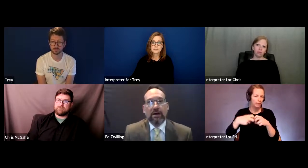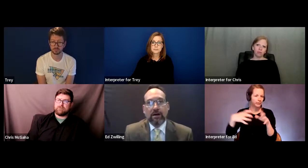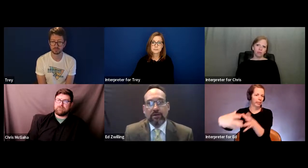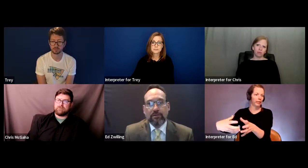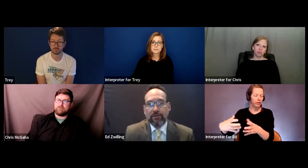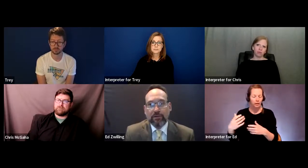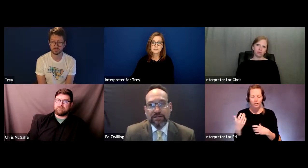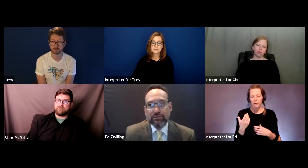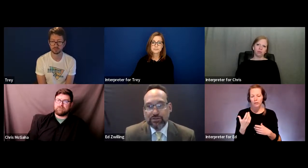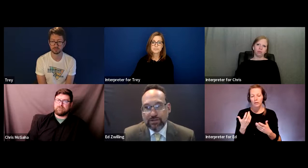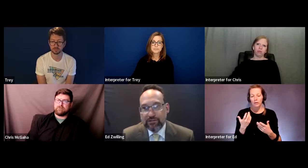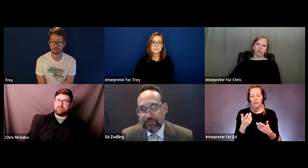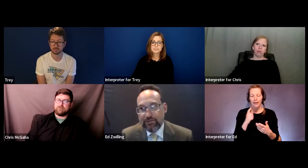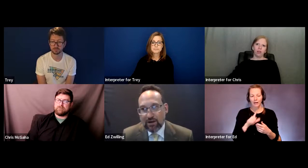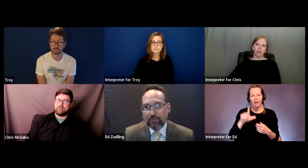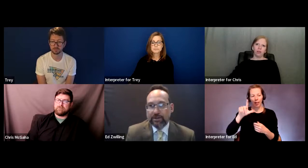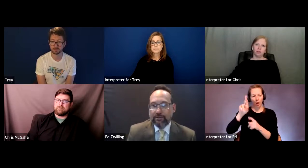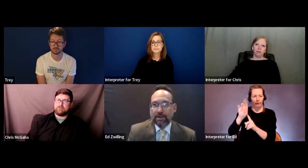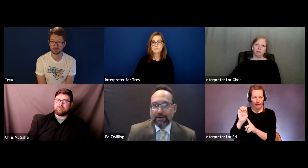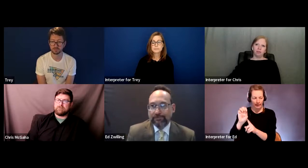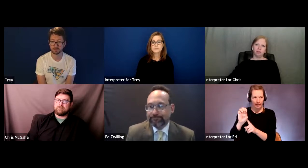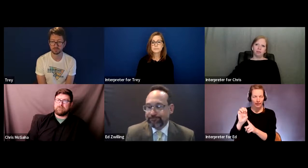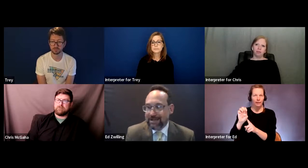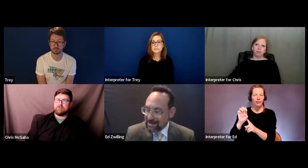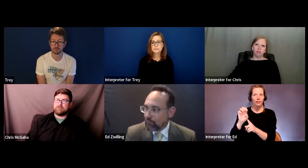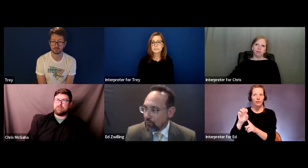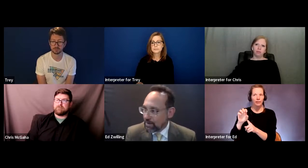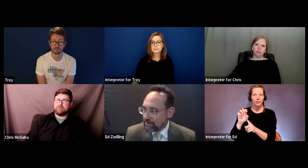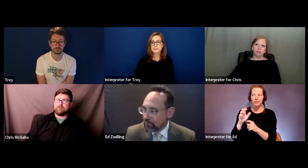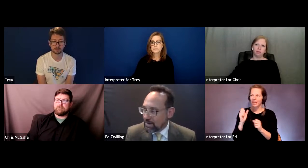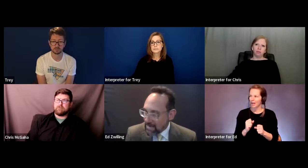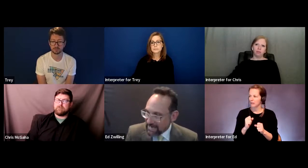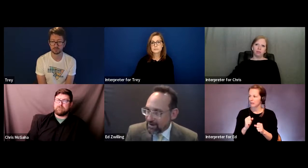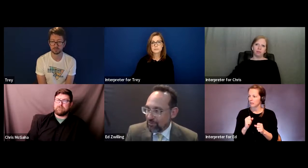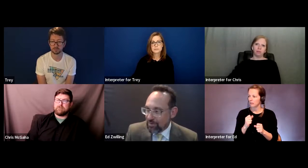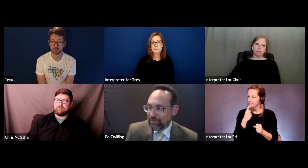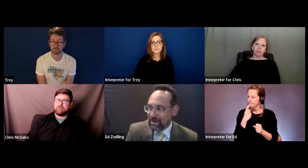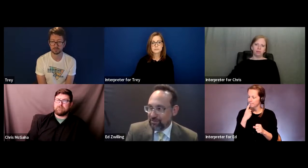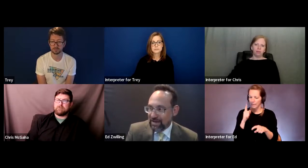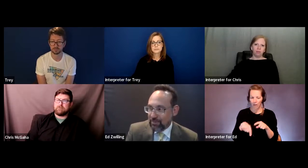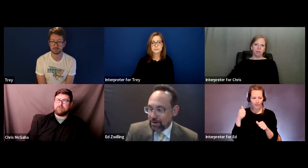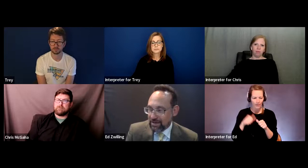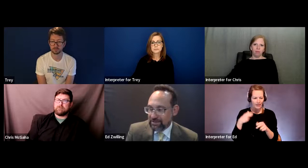And the least restrictive environment, God, I cannot remember the name of the landmark